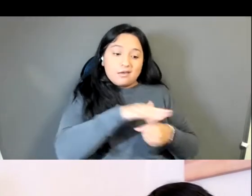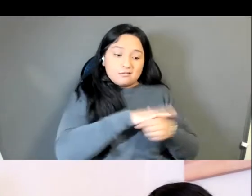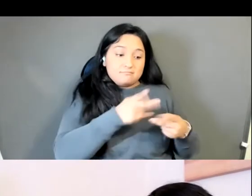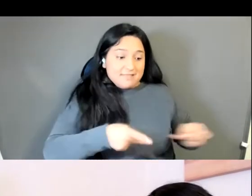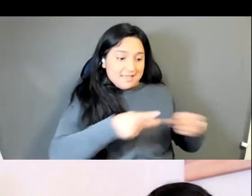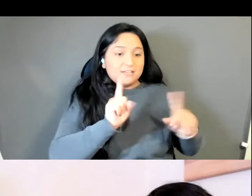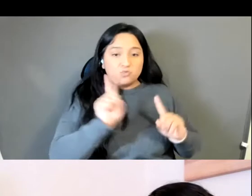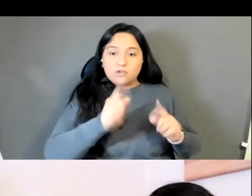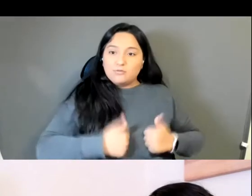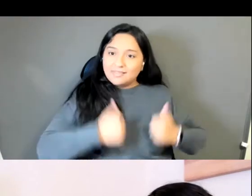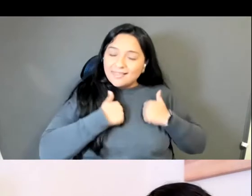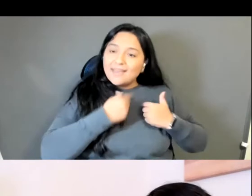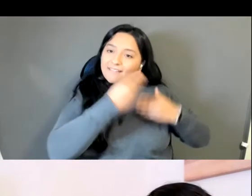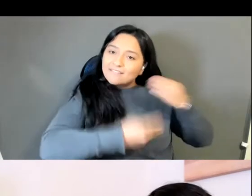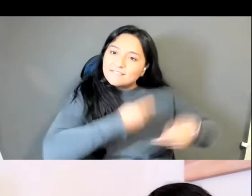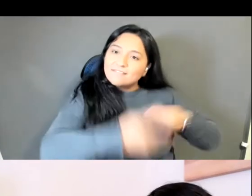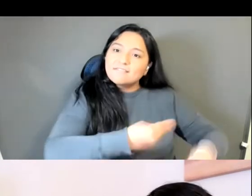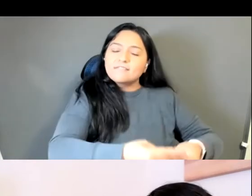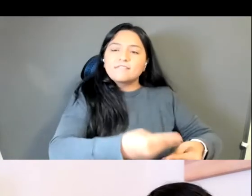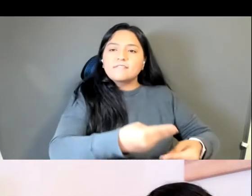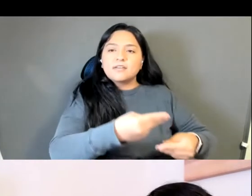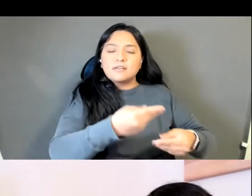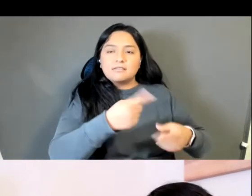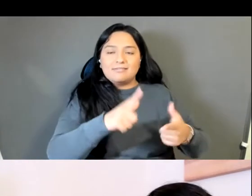Unknown Speaker are changed